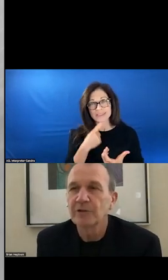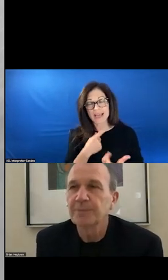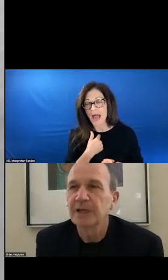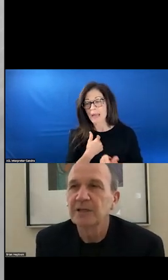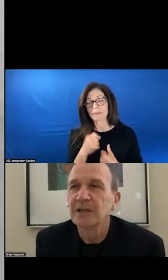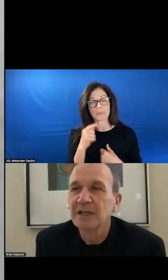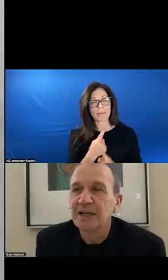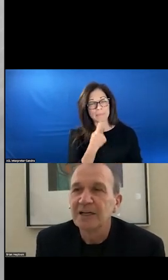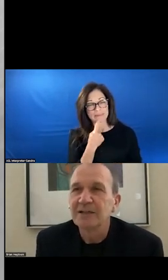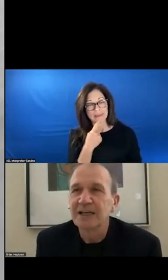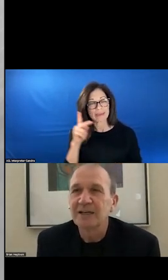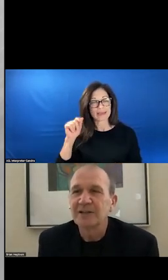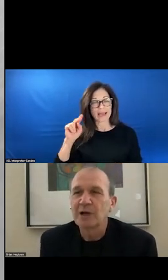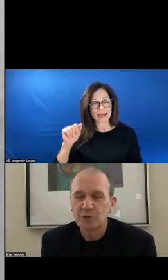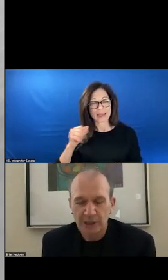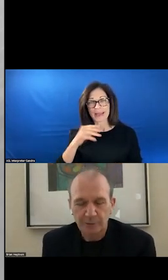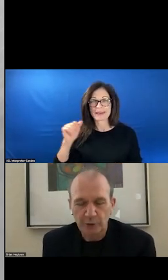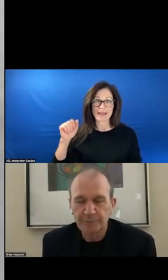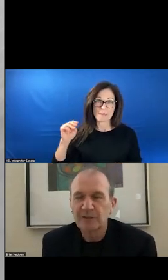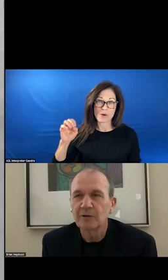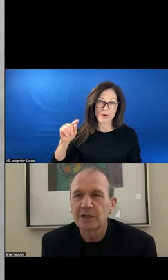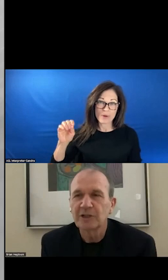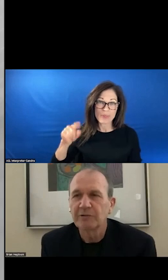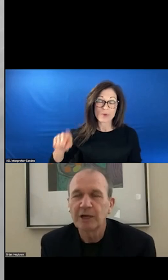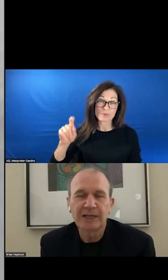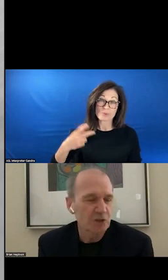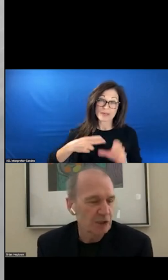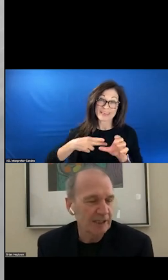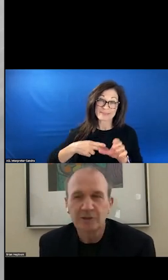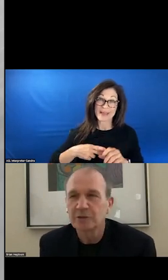PARTICIPATE WITH THE ROUND TABLE SO I WILL CHANNEL HER.